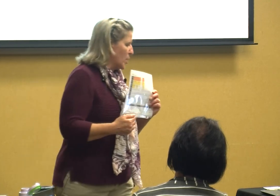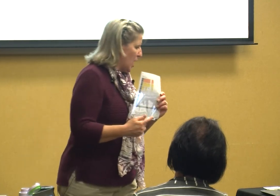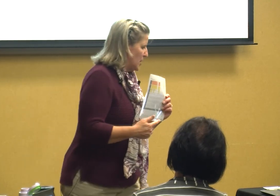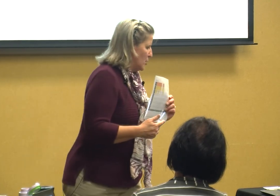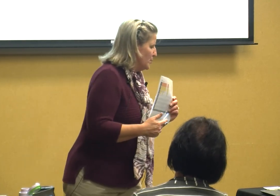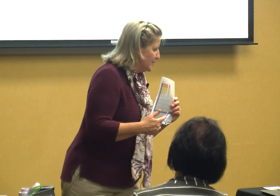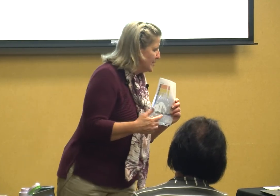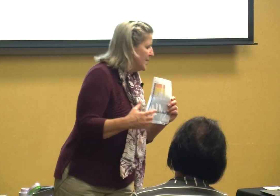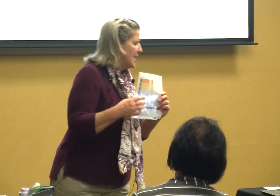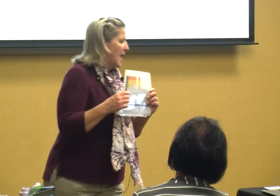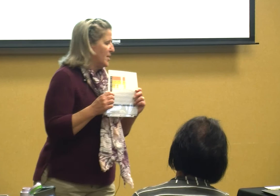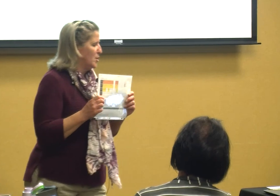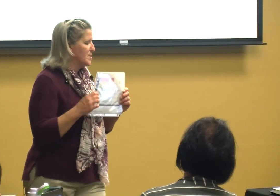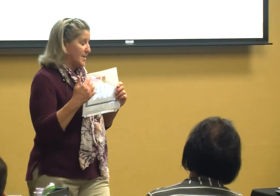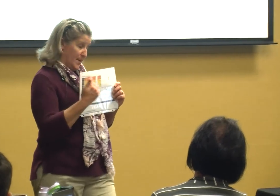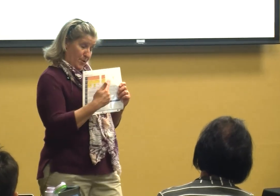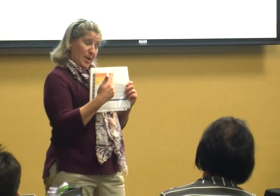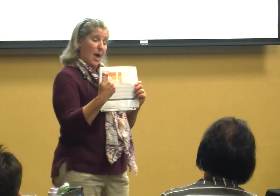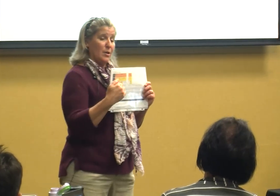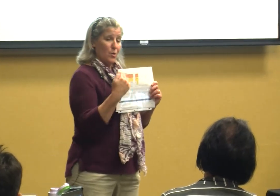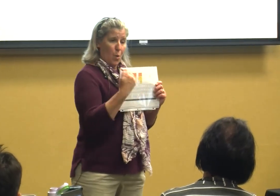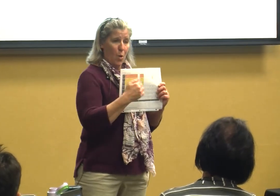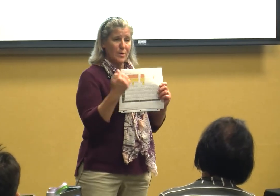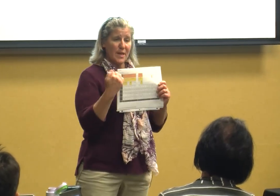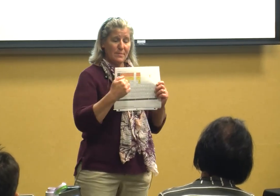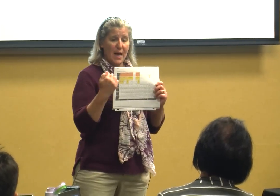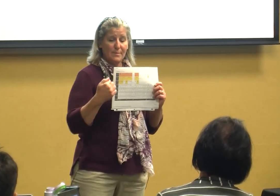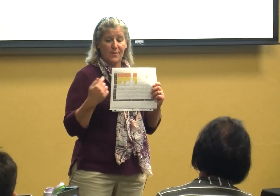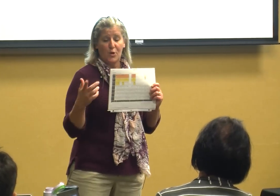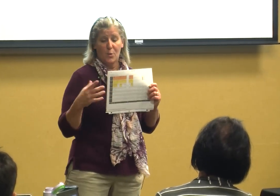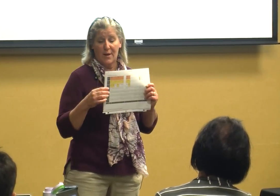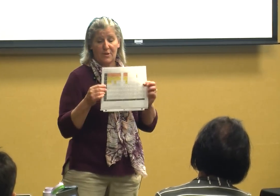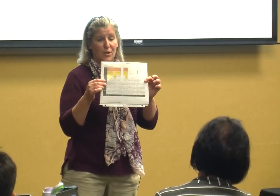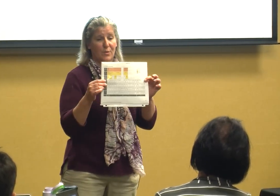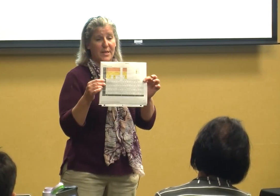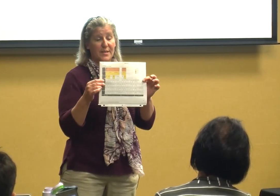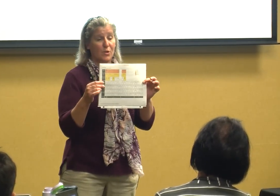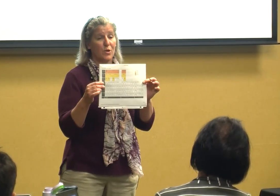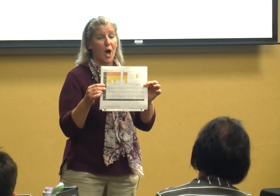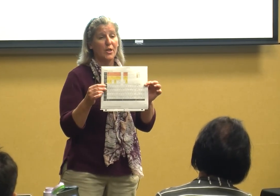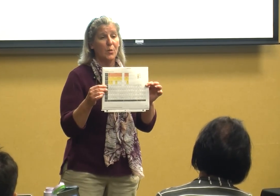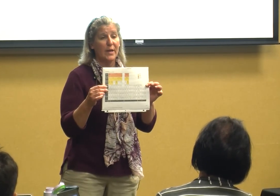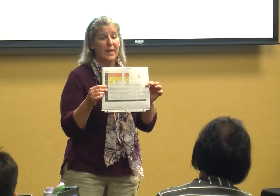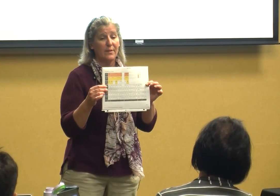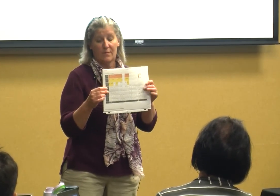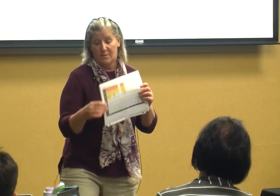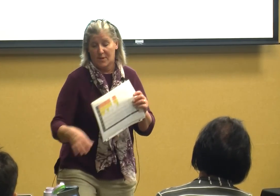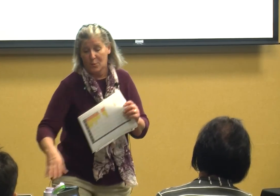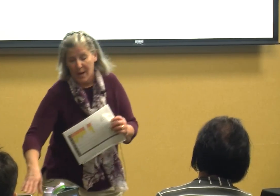color and use a different color or sometimes if you have to do this you're not doing it this way